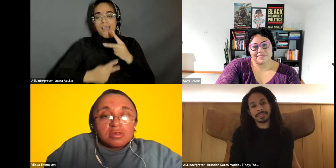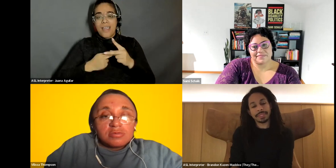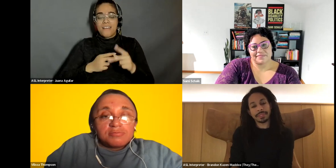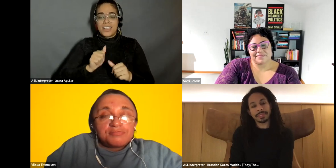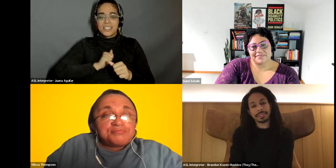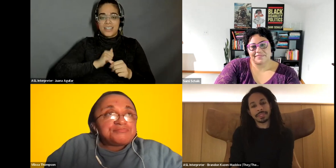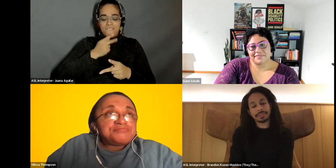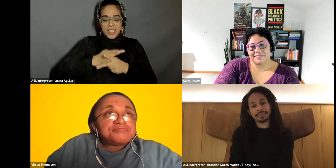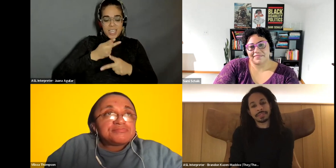Hmm.